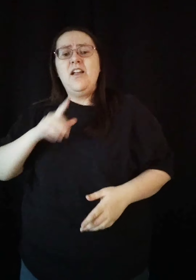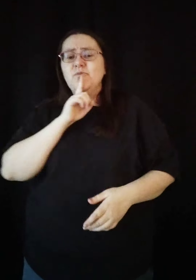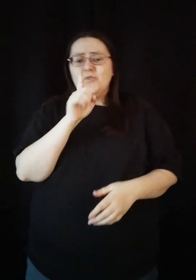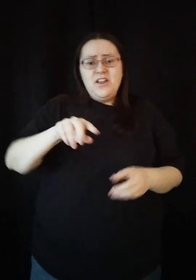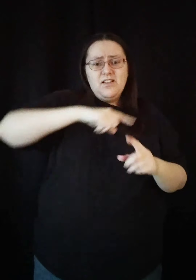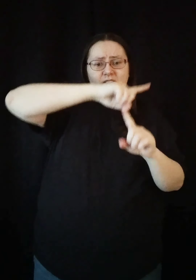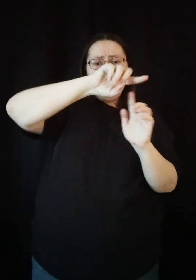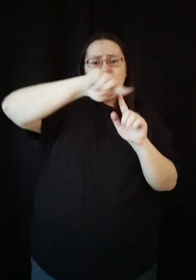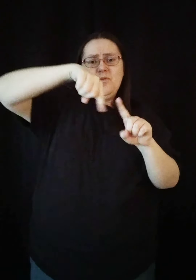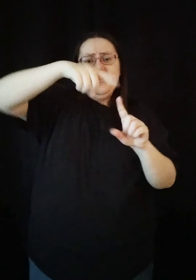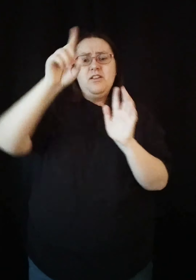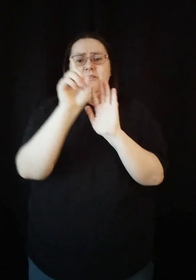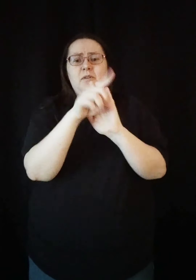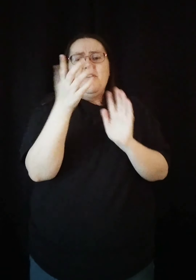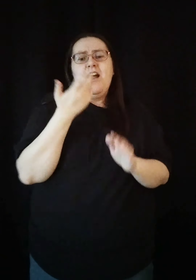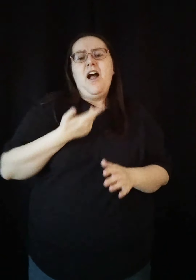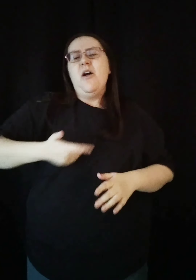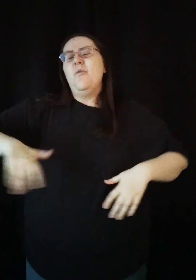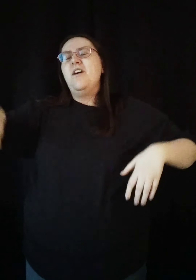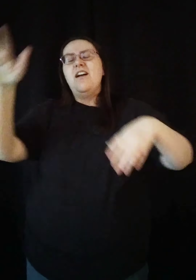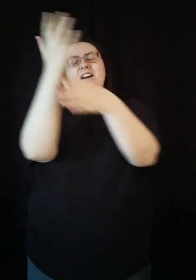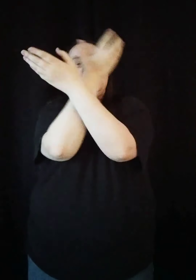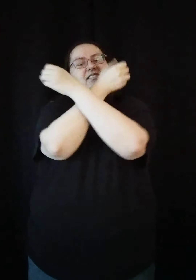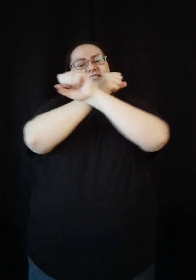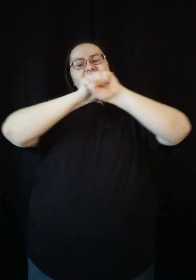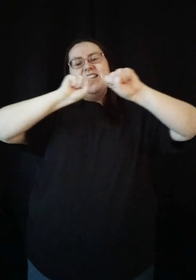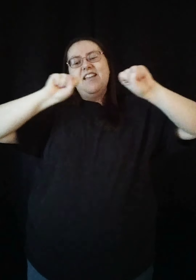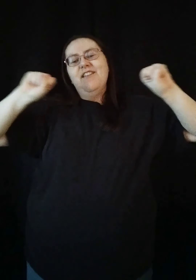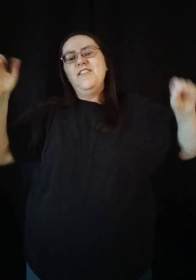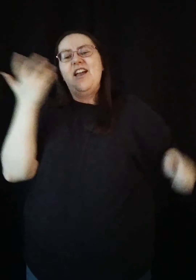As real as the moment I was saved